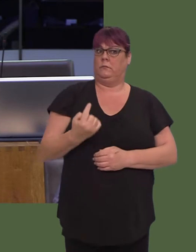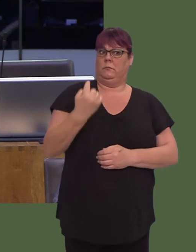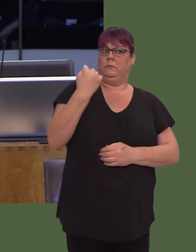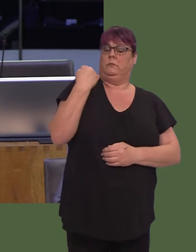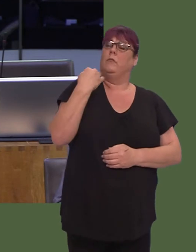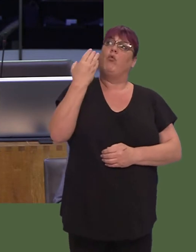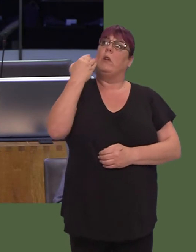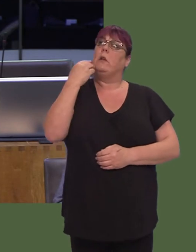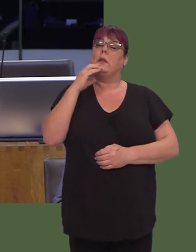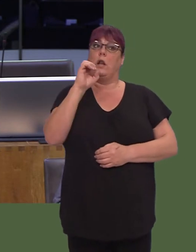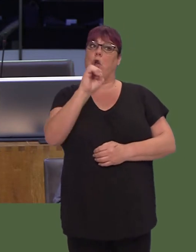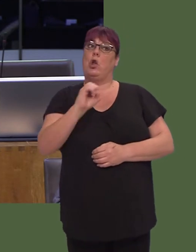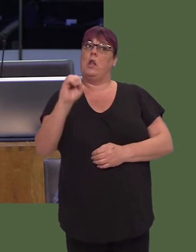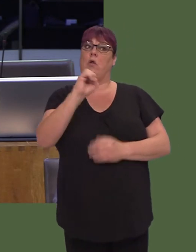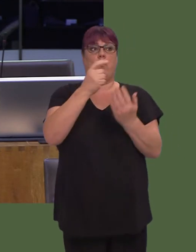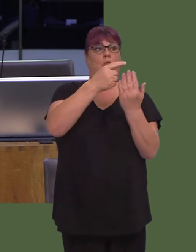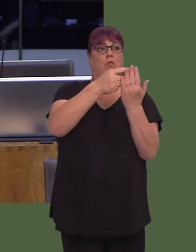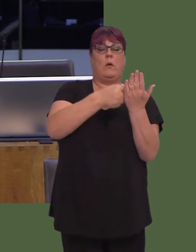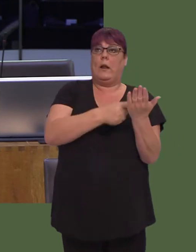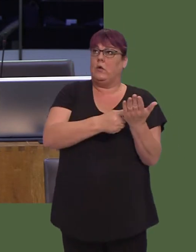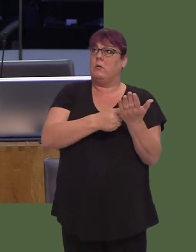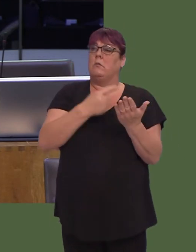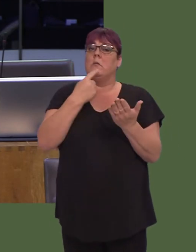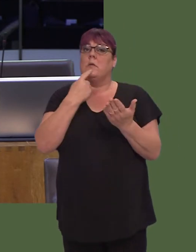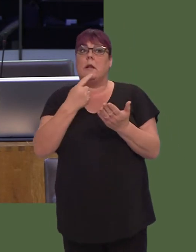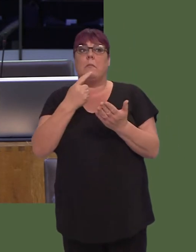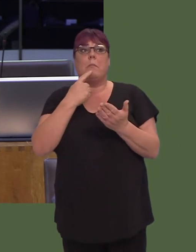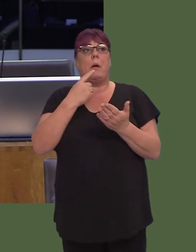guidance were helping Wales and the UK to protect the environment.